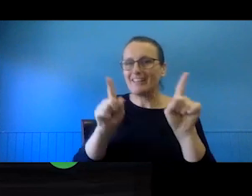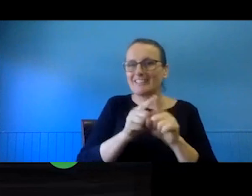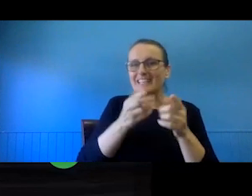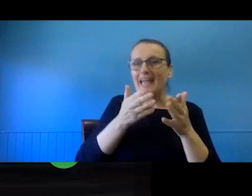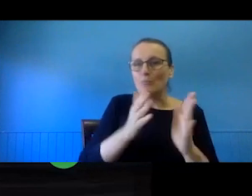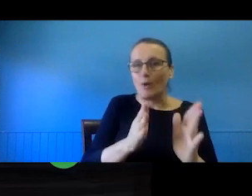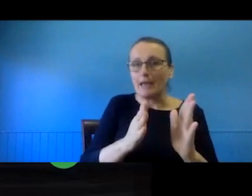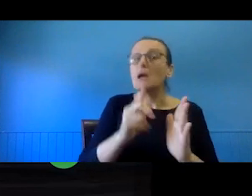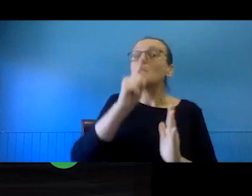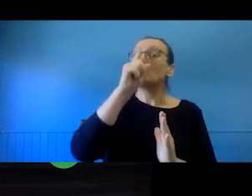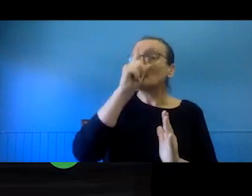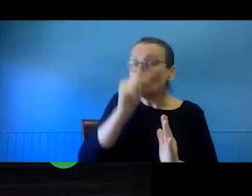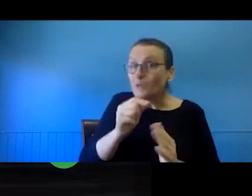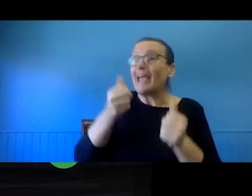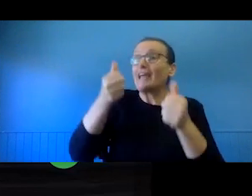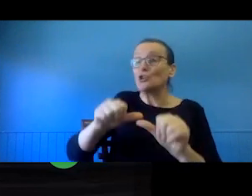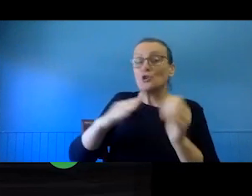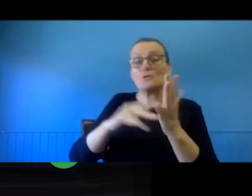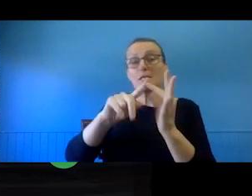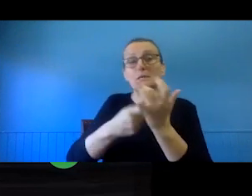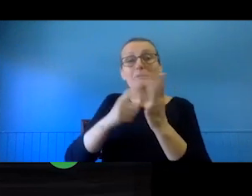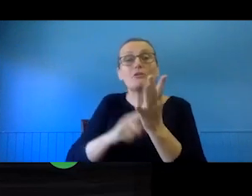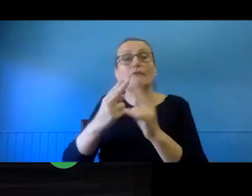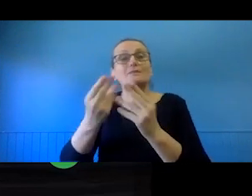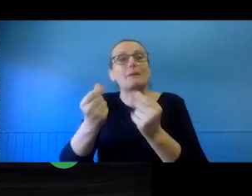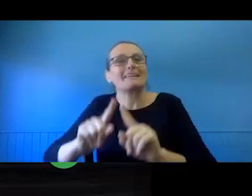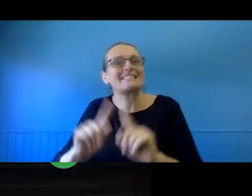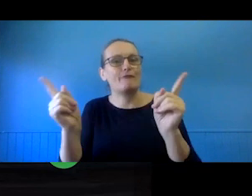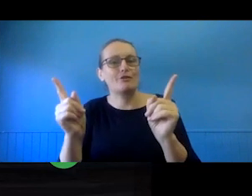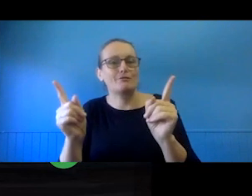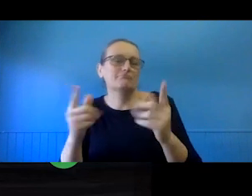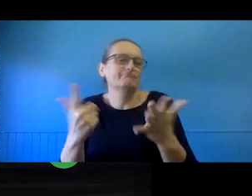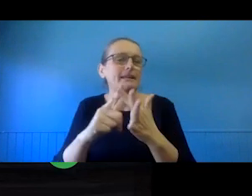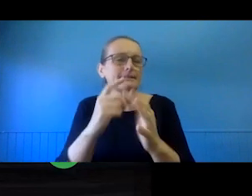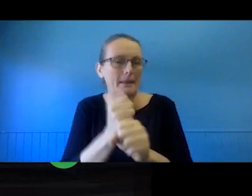scope of the exclusive licence. So, for example, if you have given an